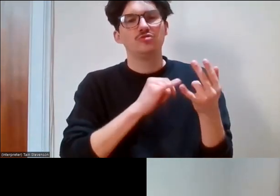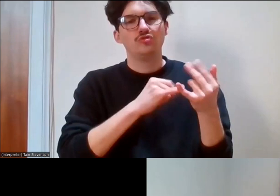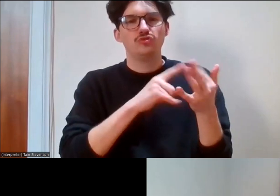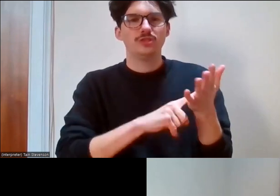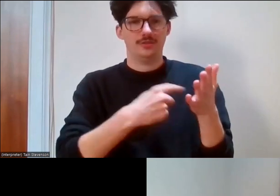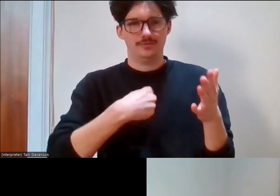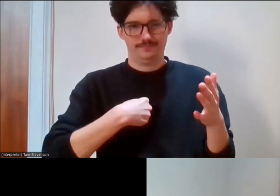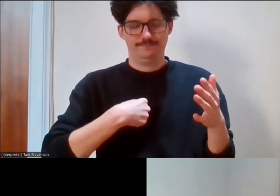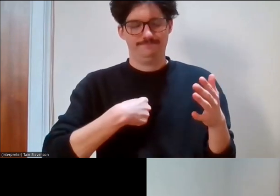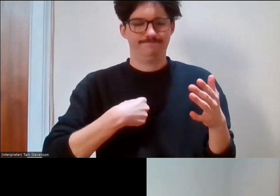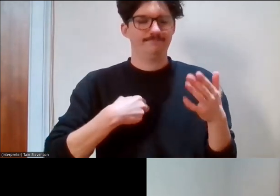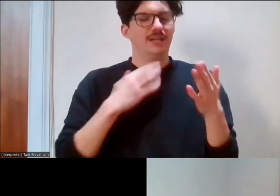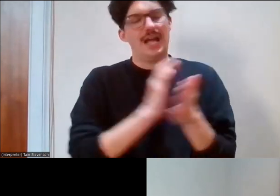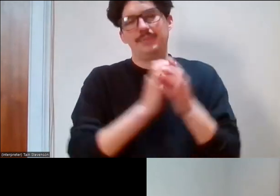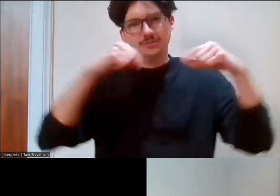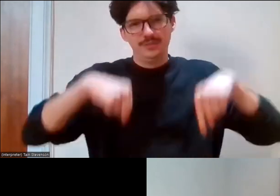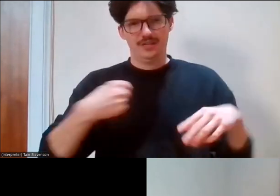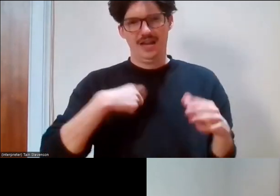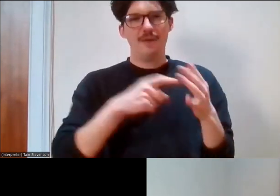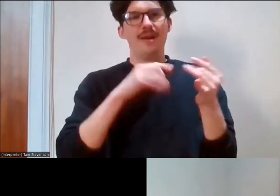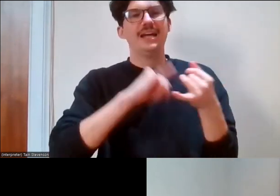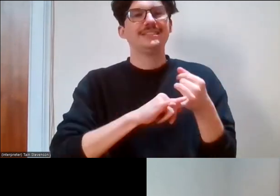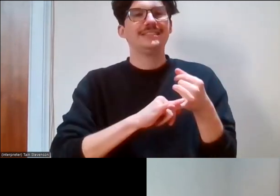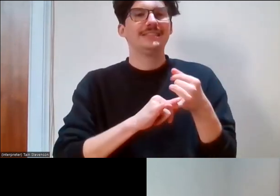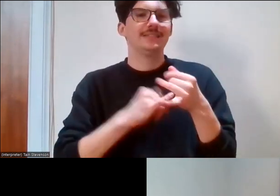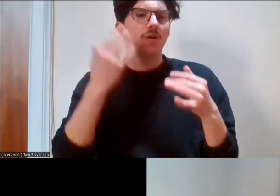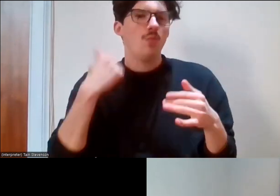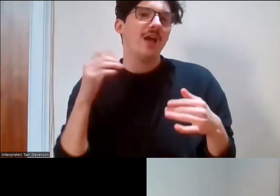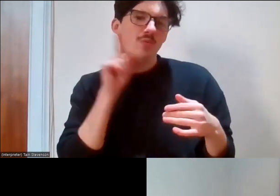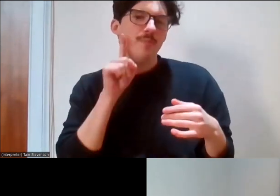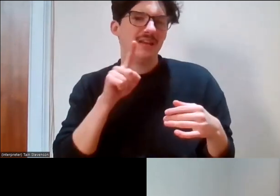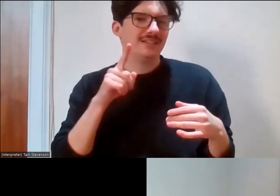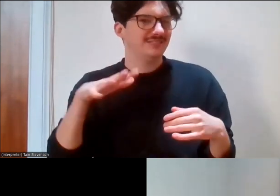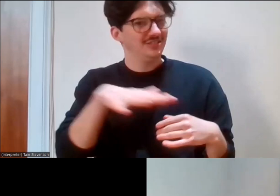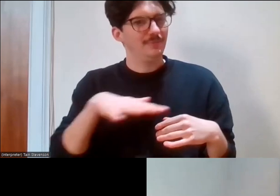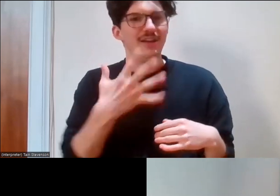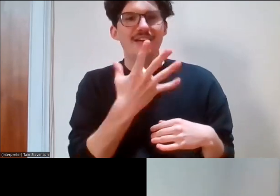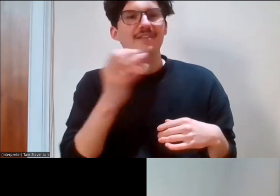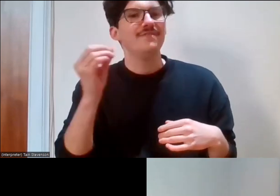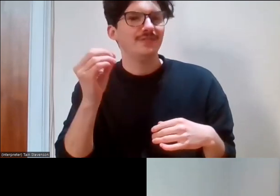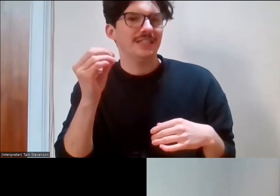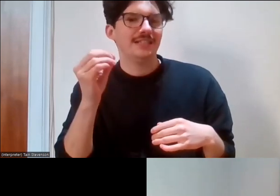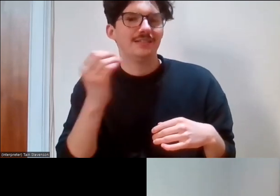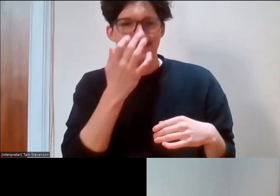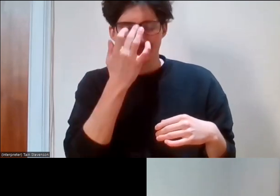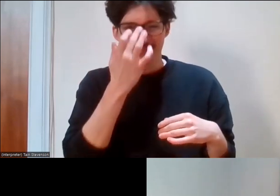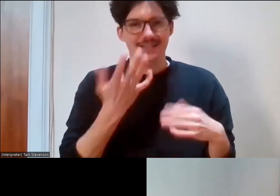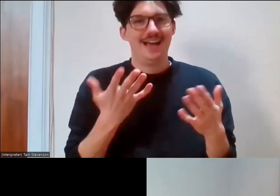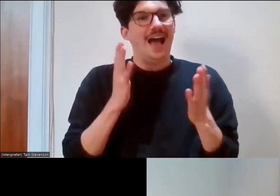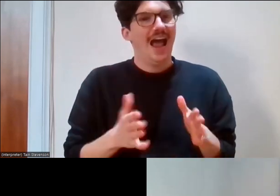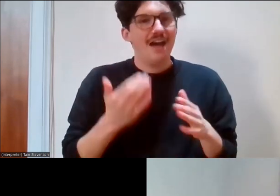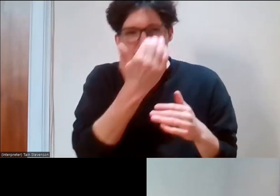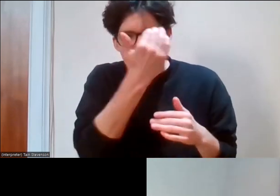white woman in her early 50s, that takes a hard ask, a blunt fringe and red lipstick,